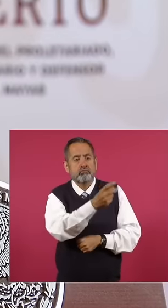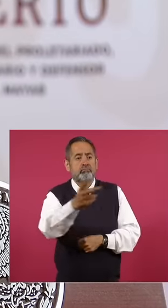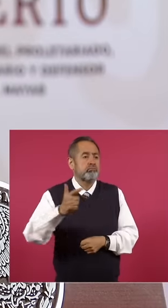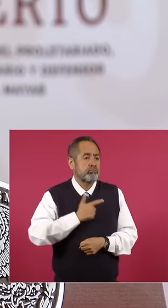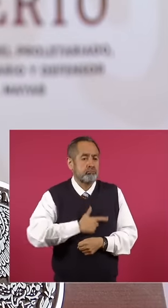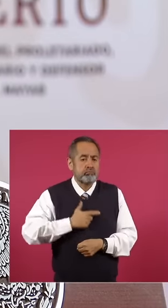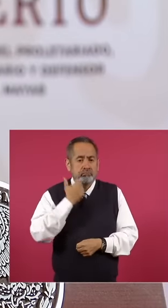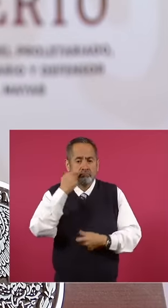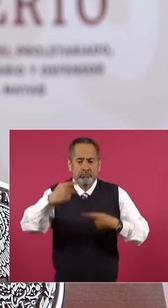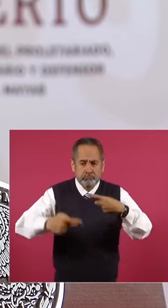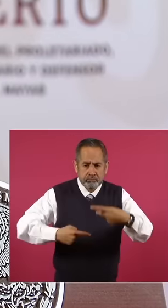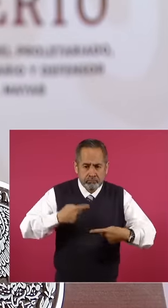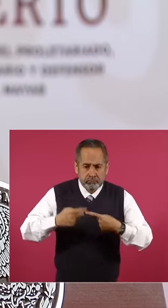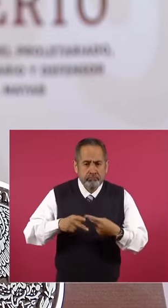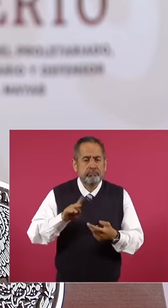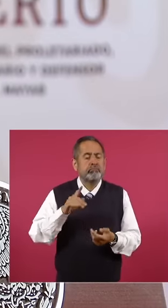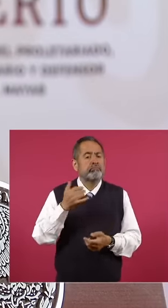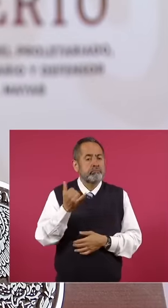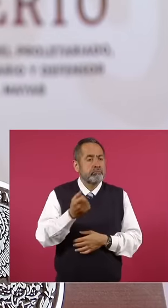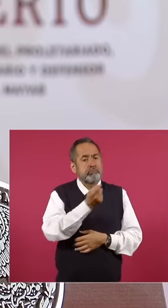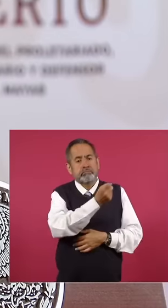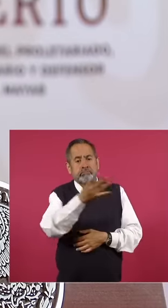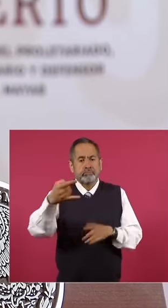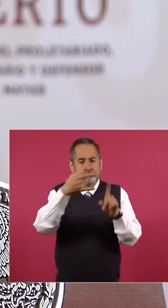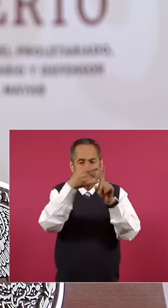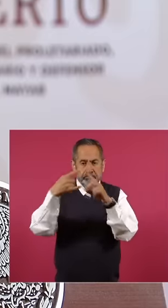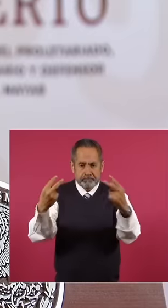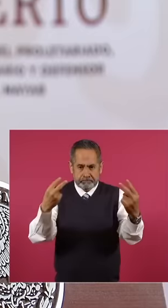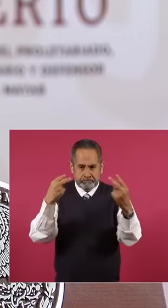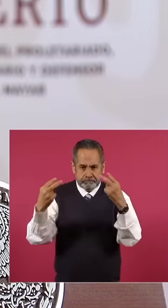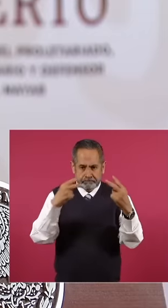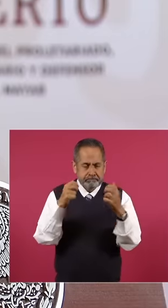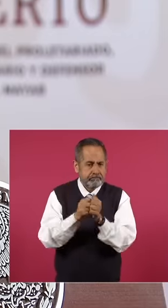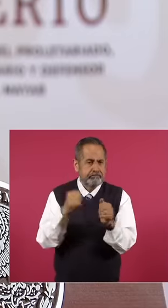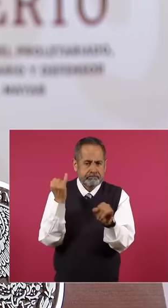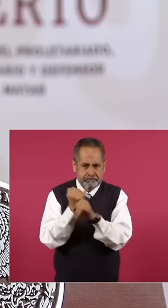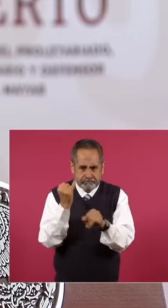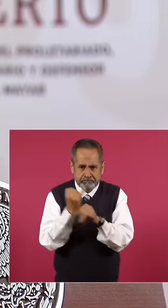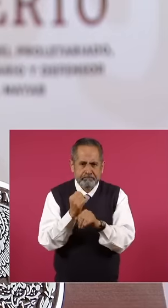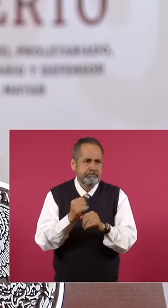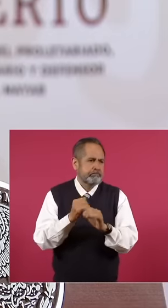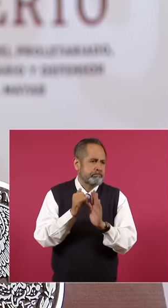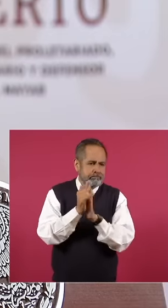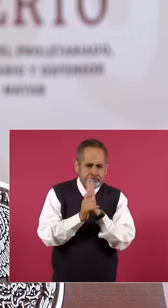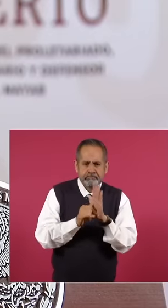those who are Looking at us through social networks, the channels and those who